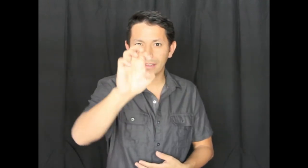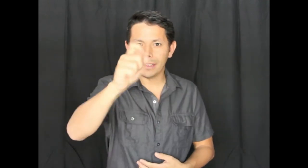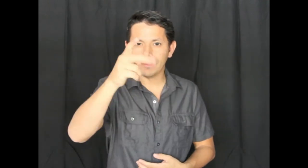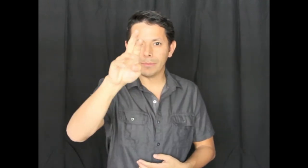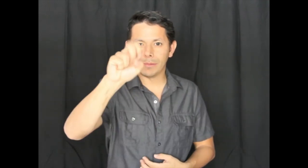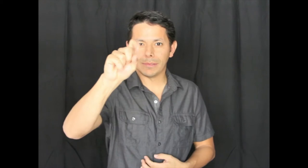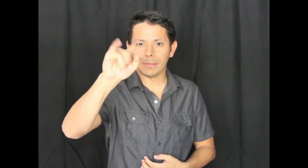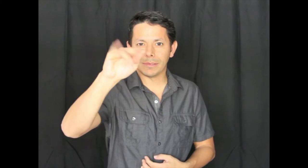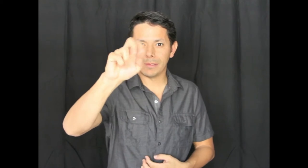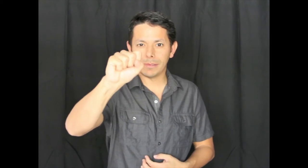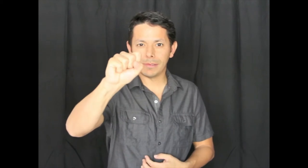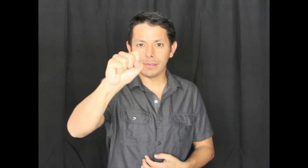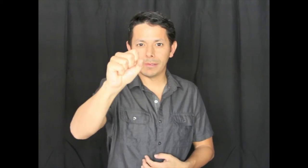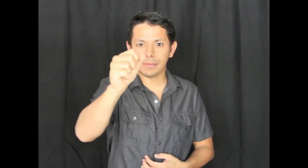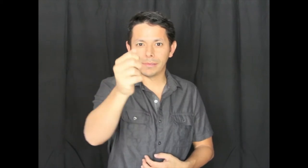E-X-P-R-E-S-S-I-O-N-S